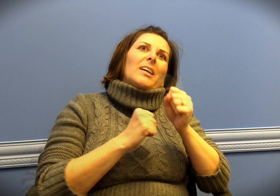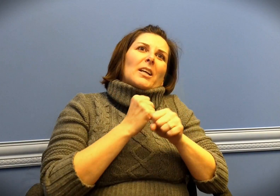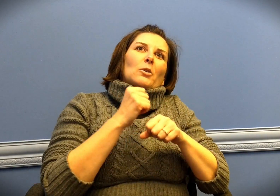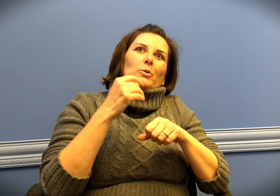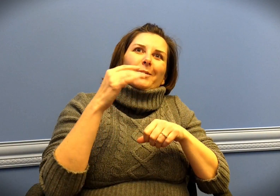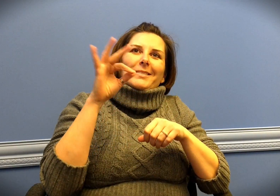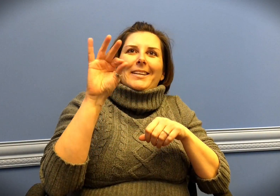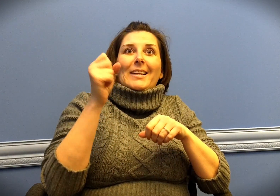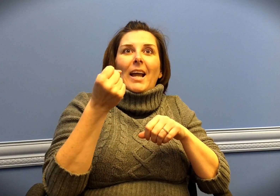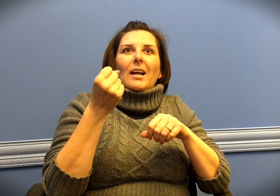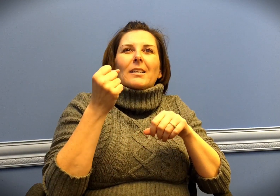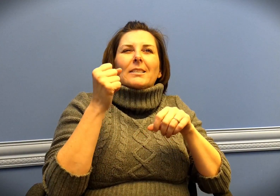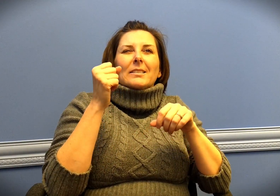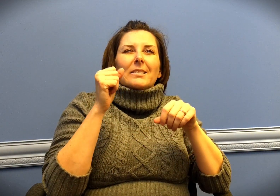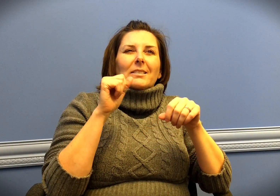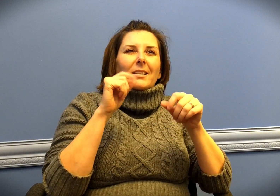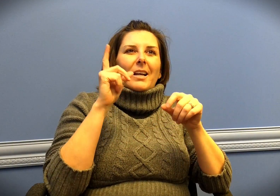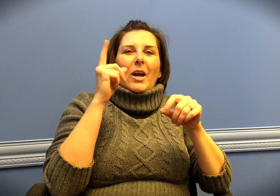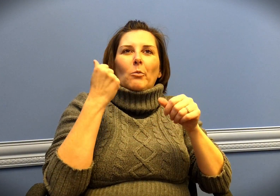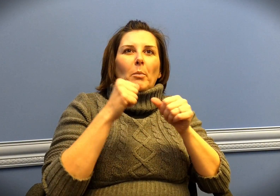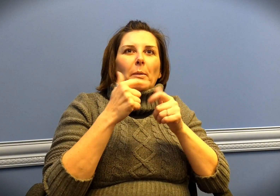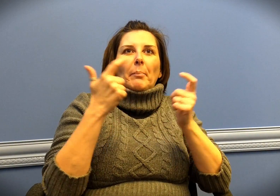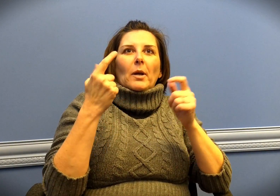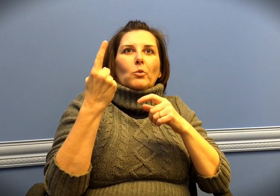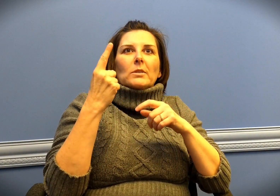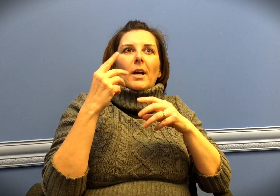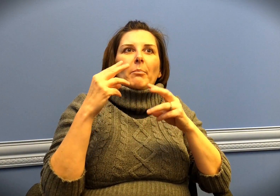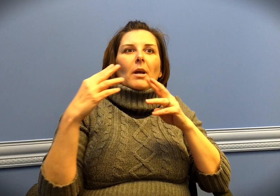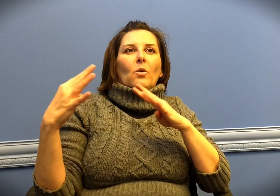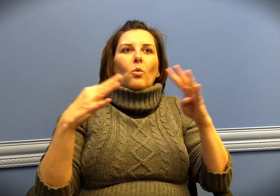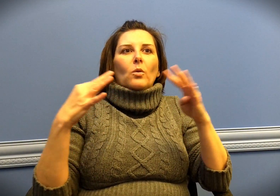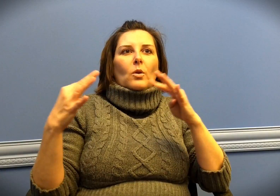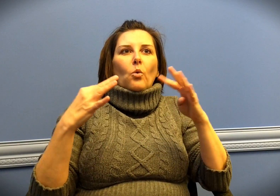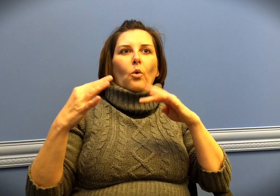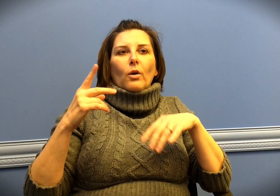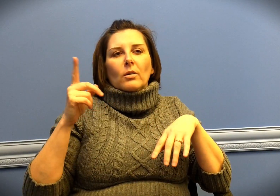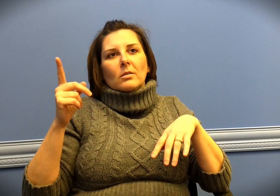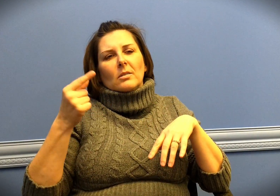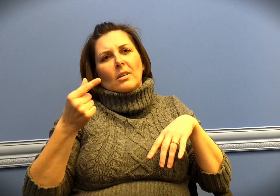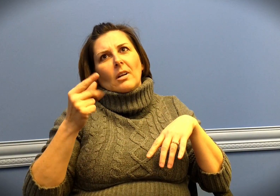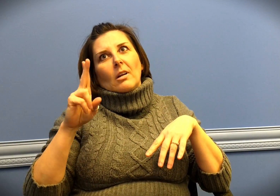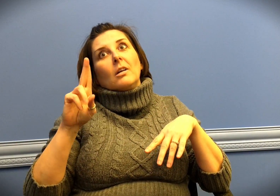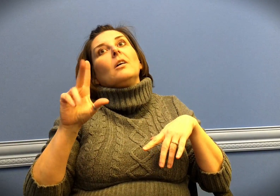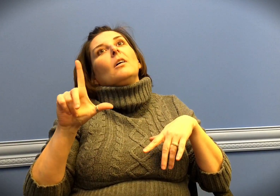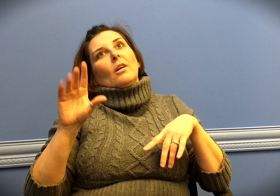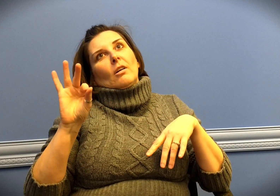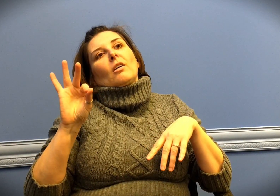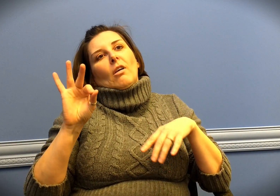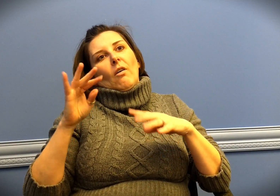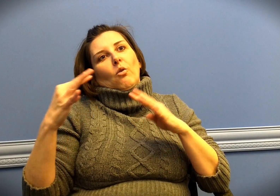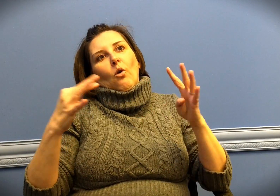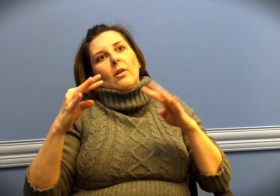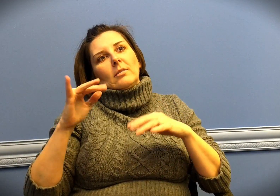That year it was the 90's. There was a big war going on -- the Gulf War at that time.